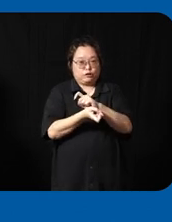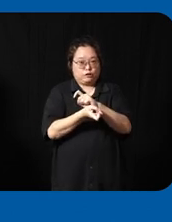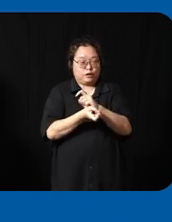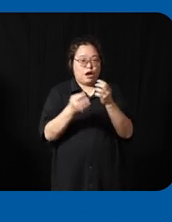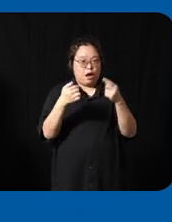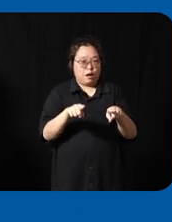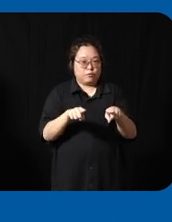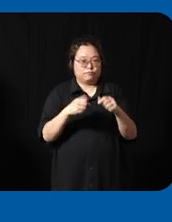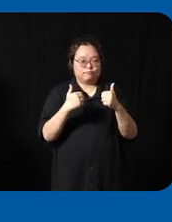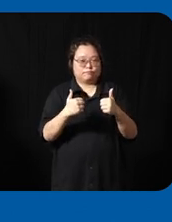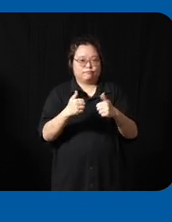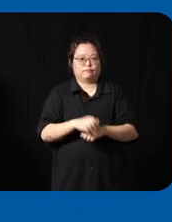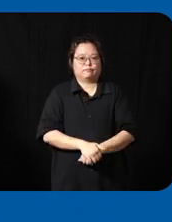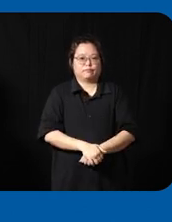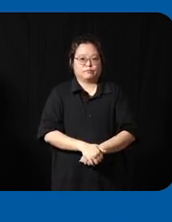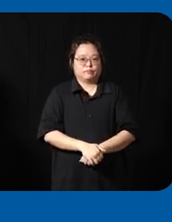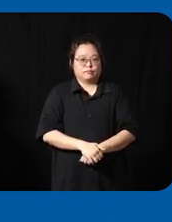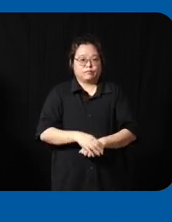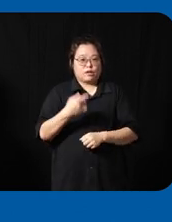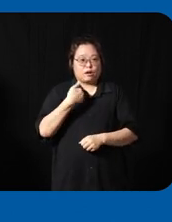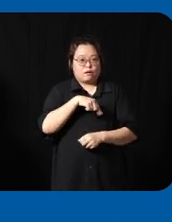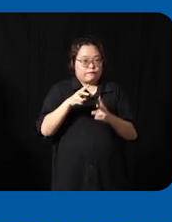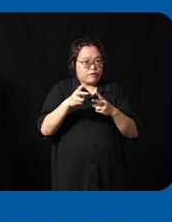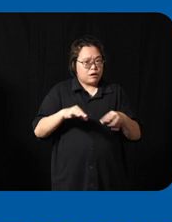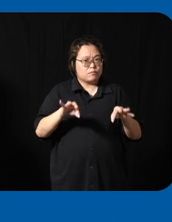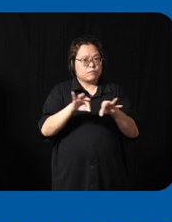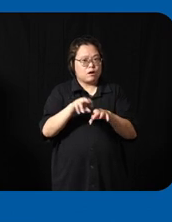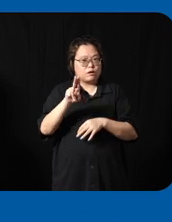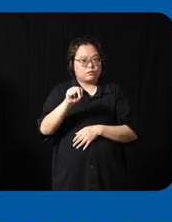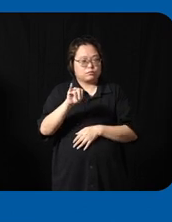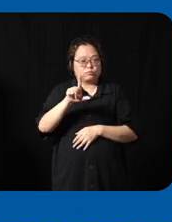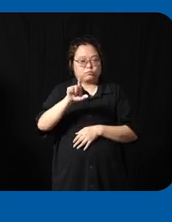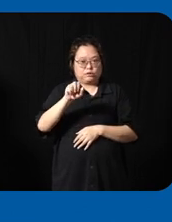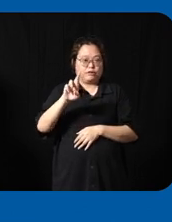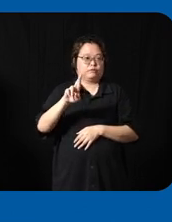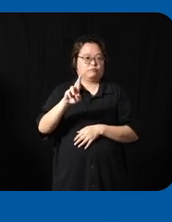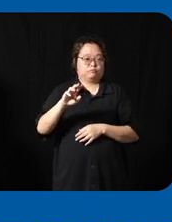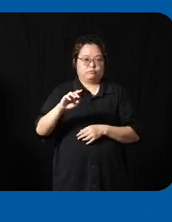have a very simple philosophy in unila that if you want to drive any change the first you